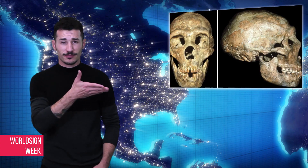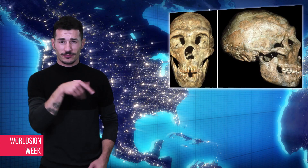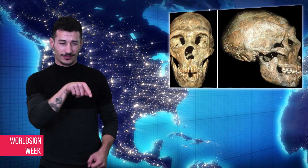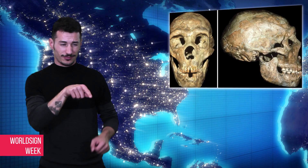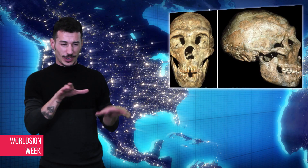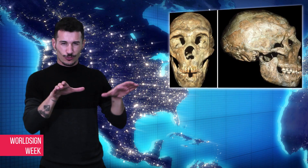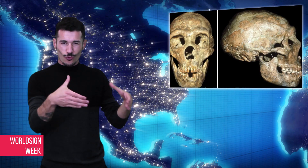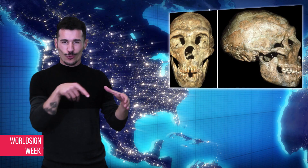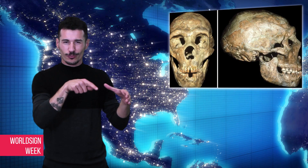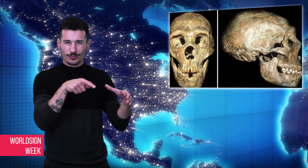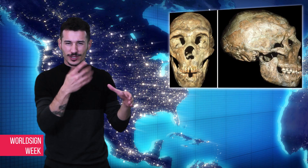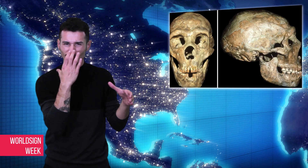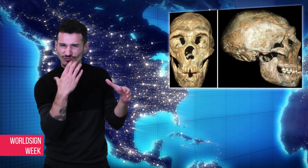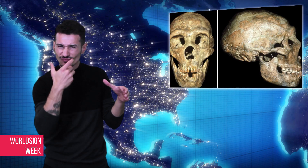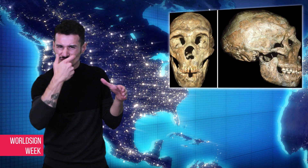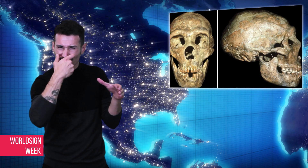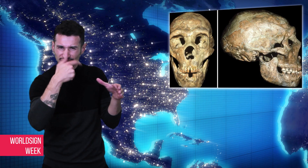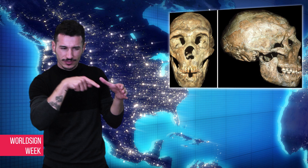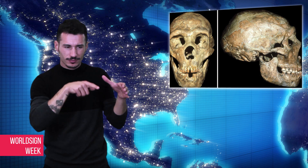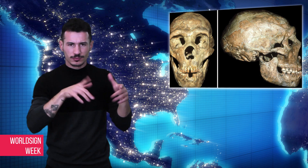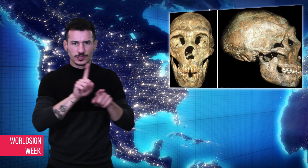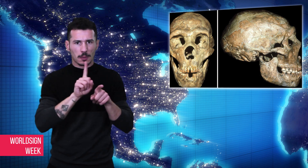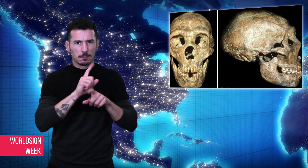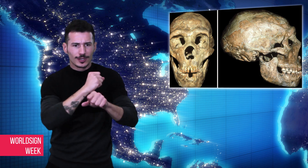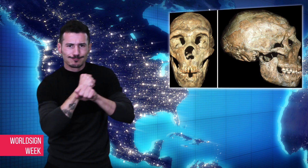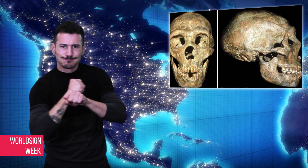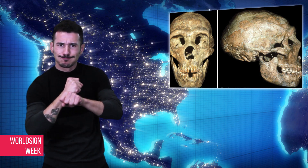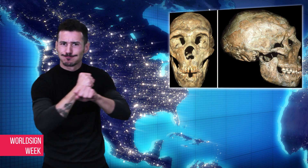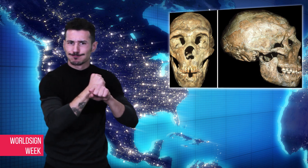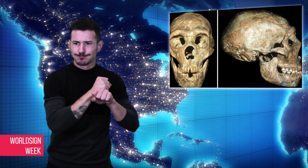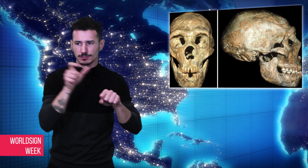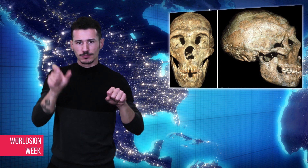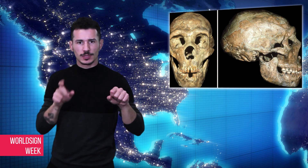Members of his social group offered